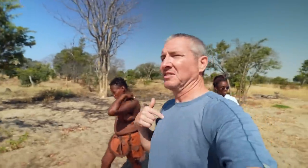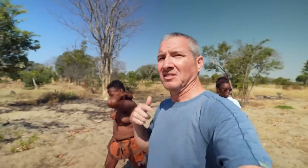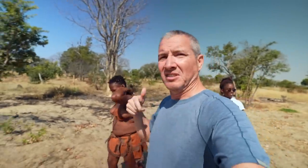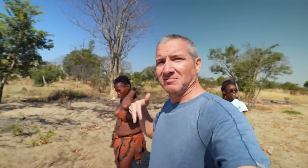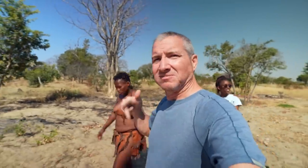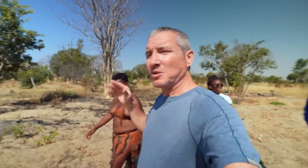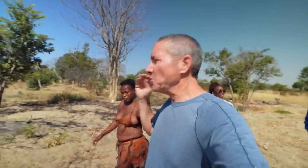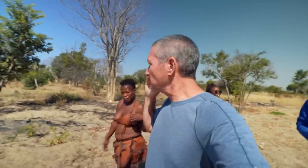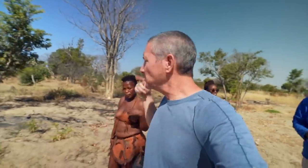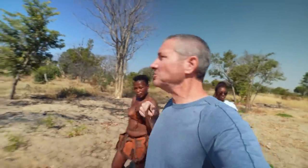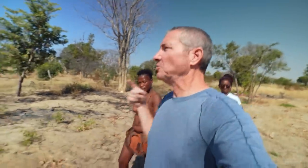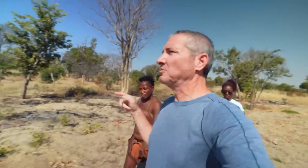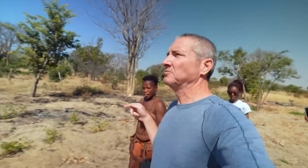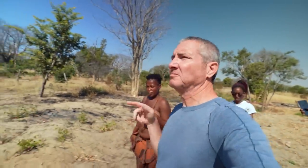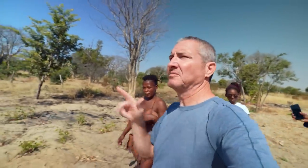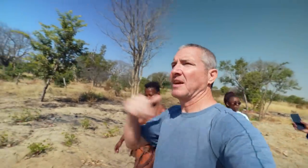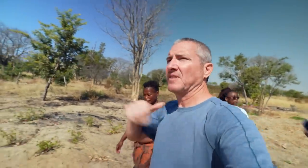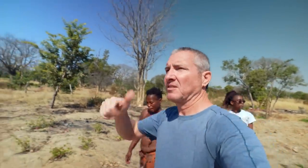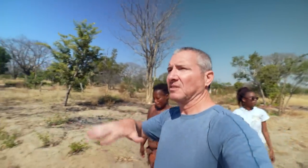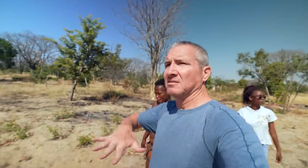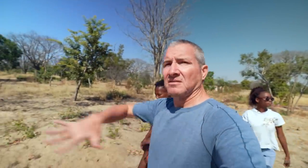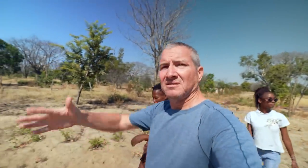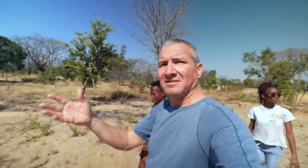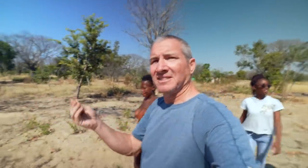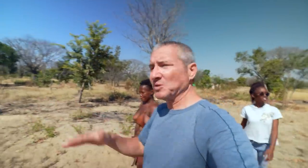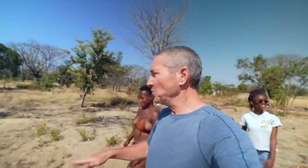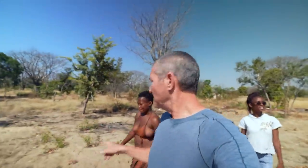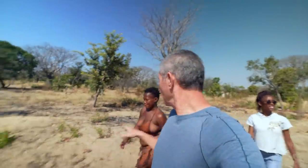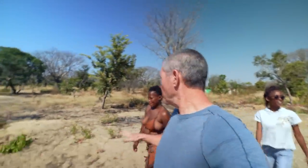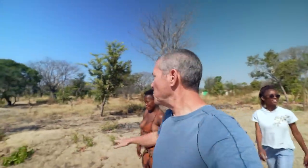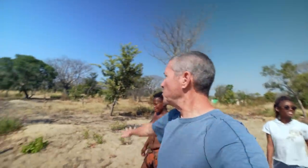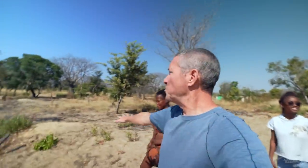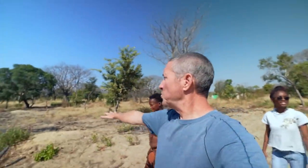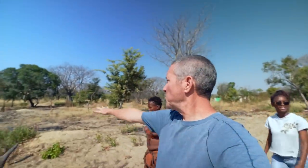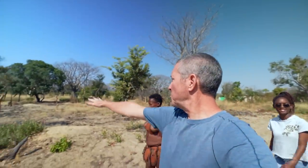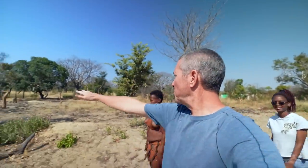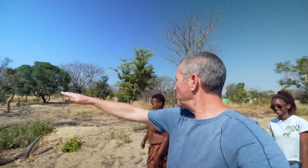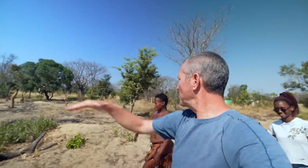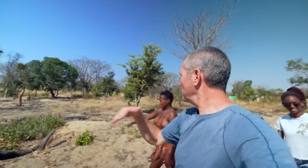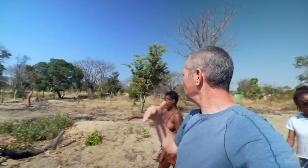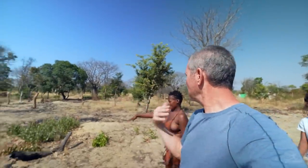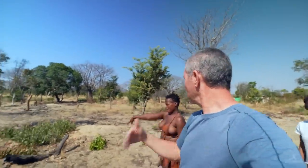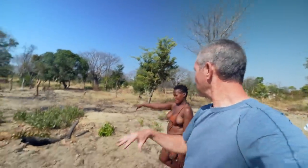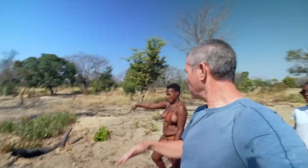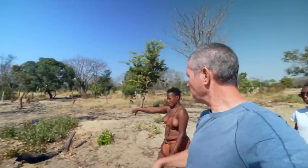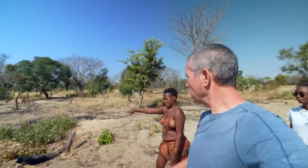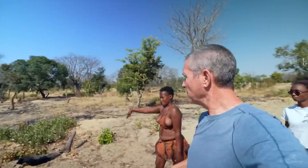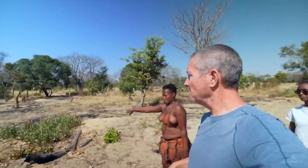Walking through here, you can see this terrain as far as the eye can see.